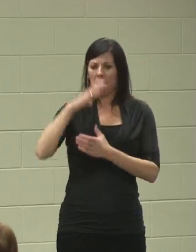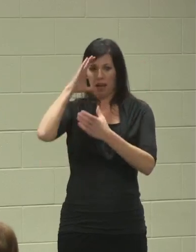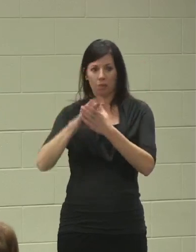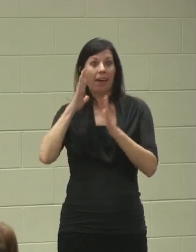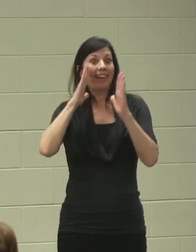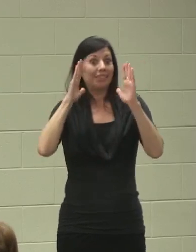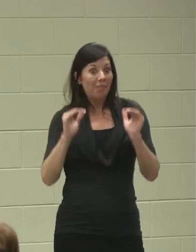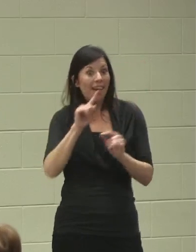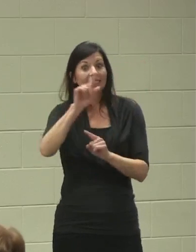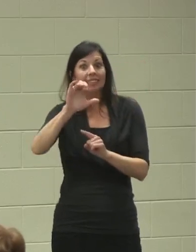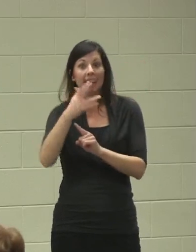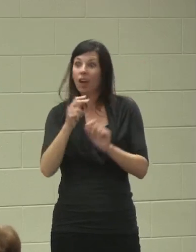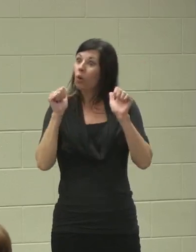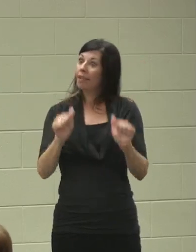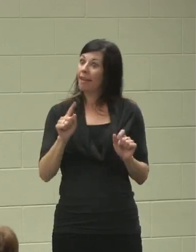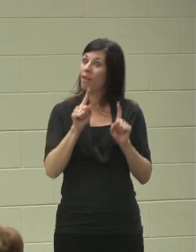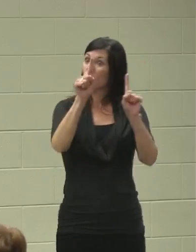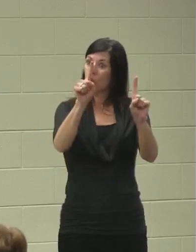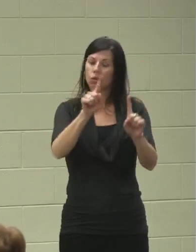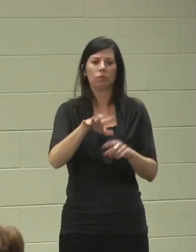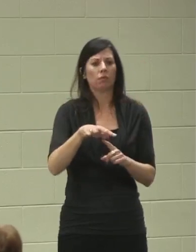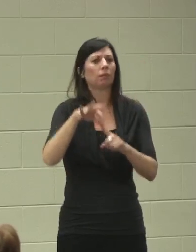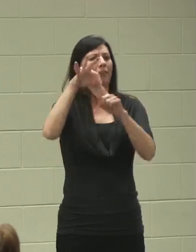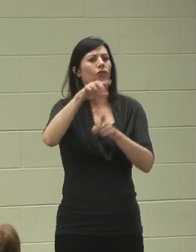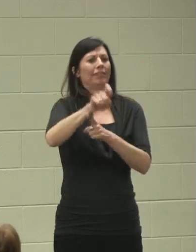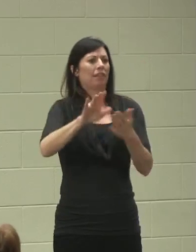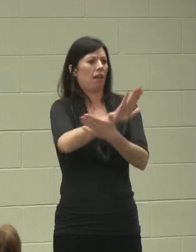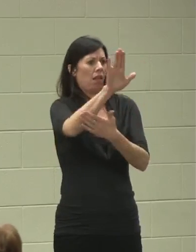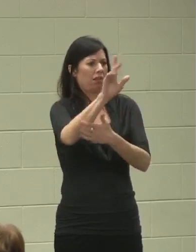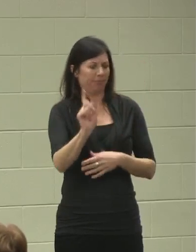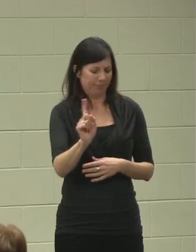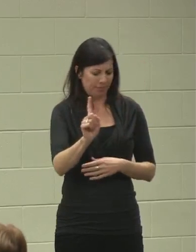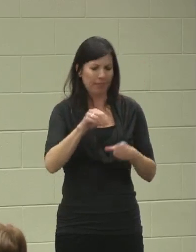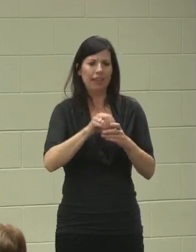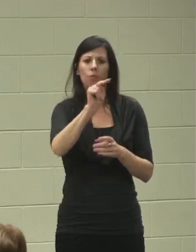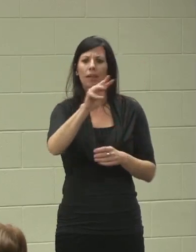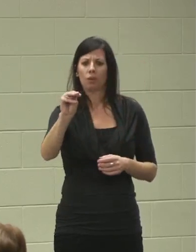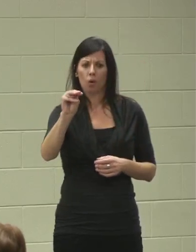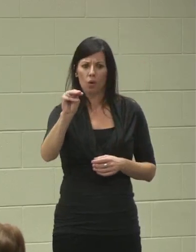be able to go to a special needs college down in...in New Mexico.